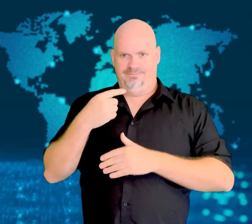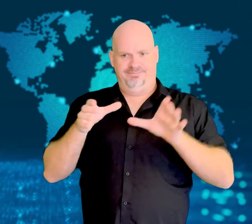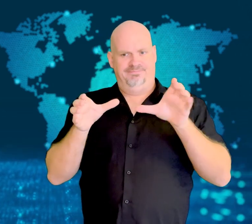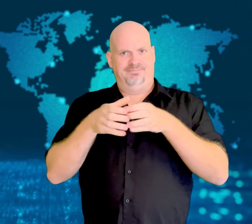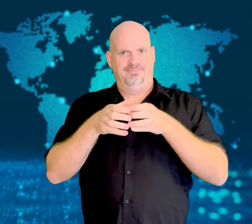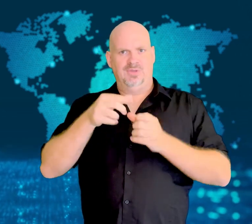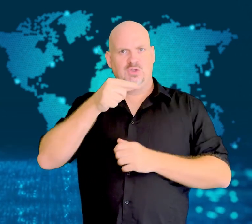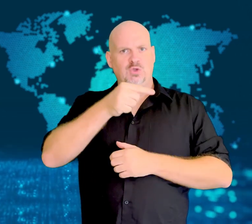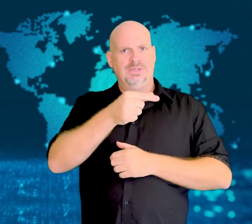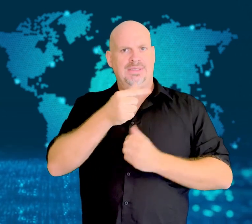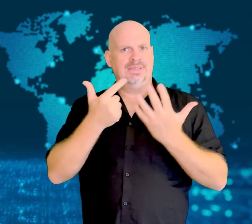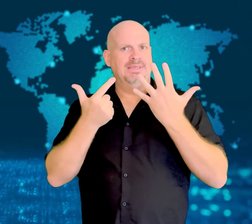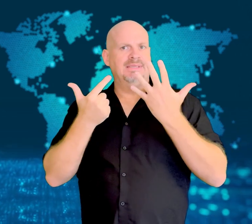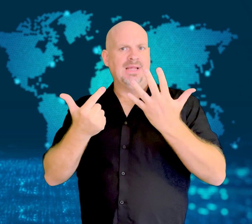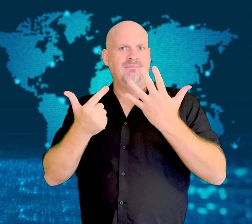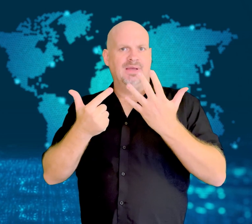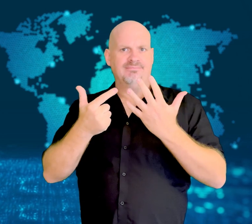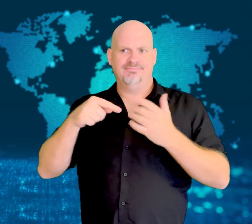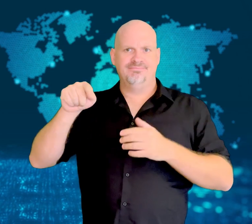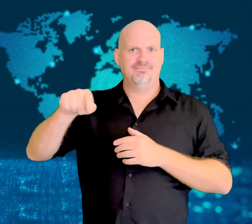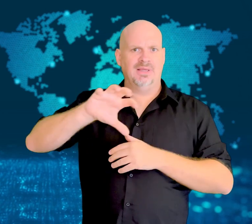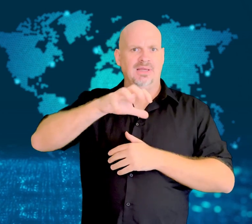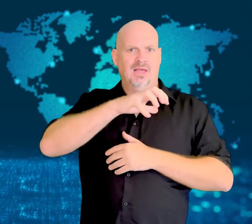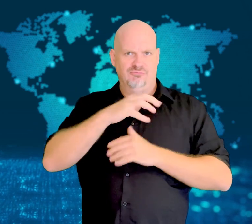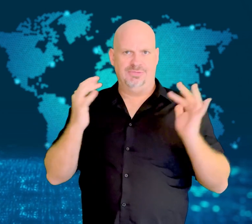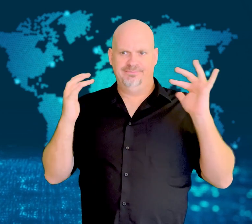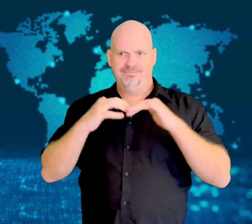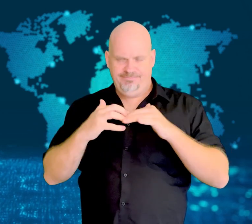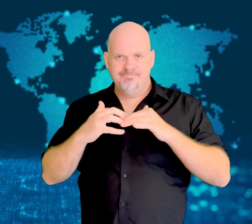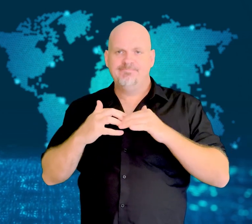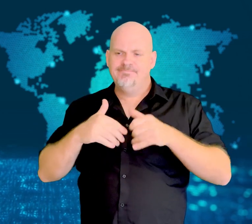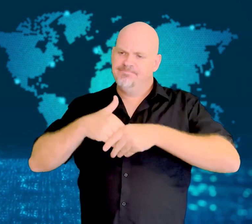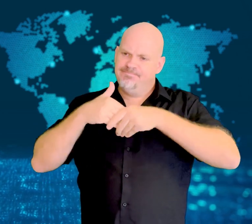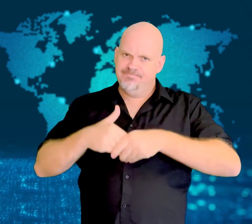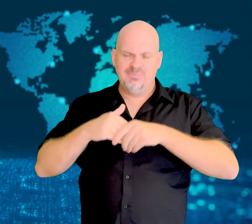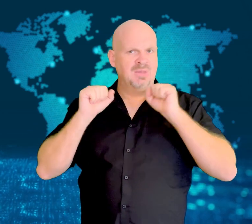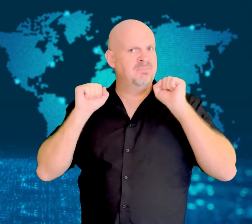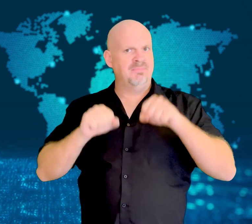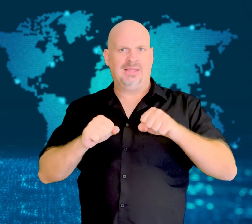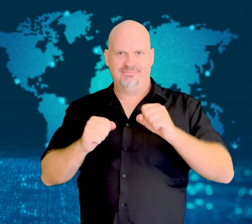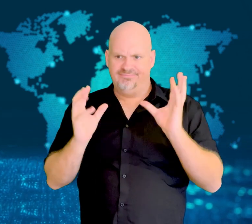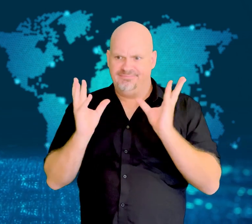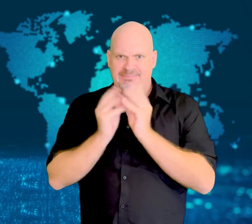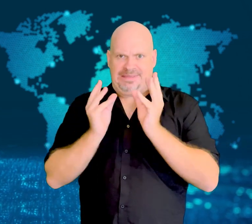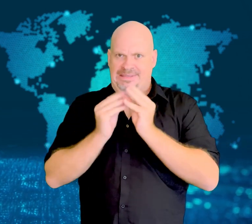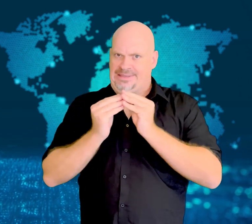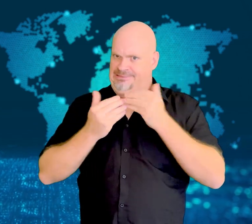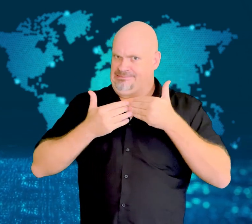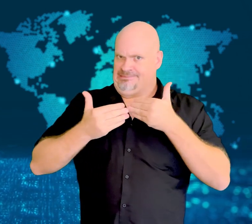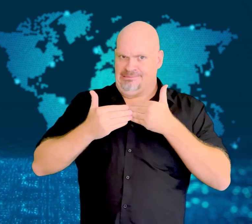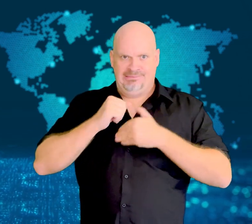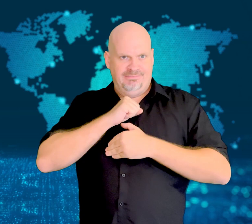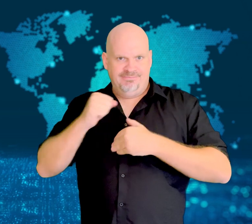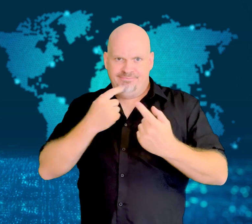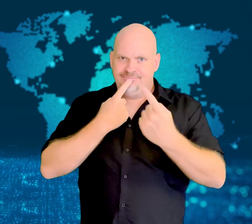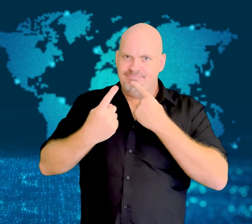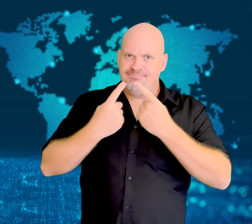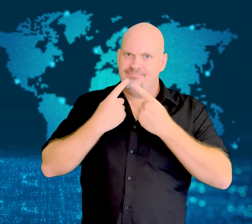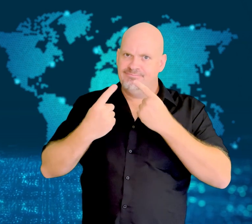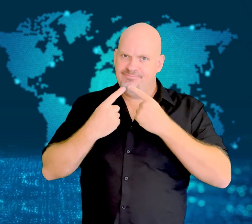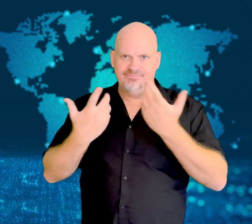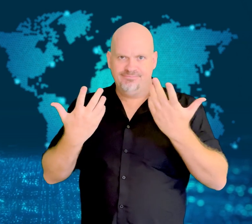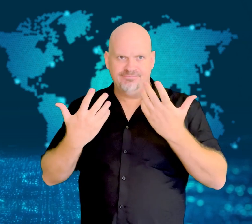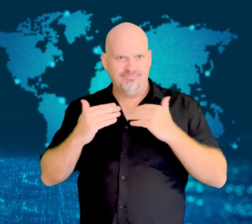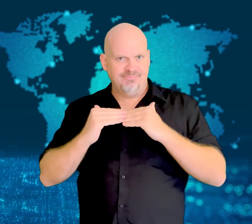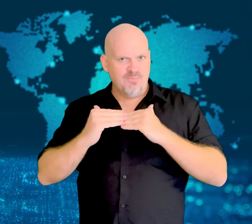On Tuesday, members of G7 agreed to an emergency meeting to discuss